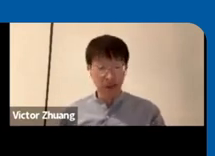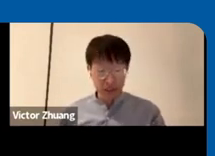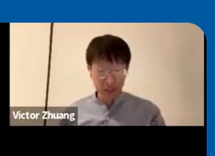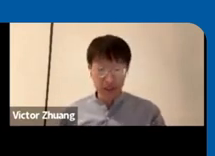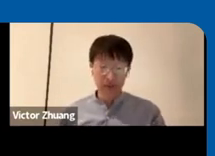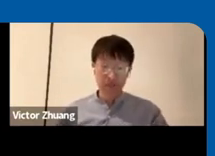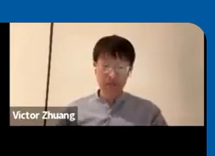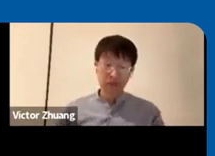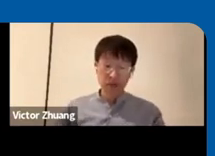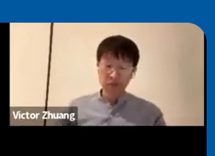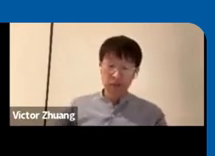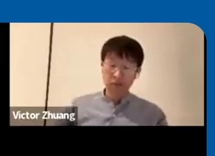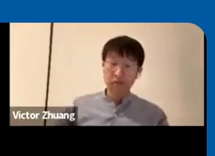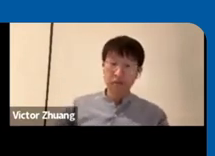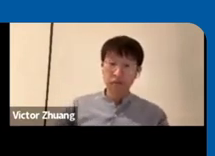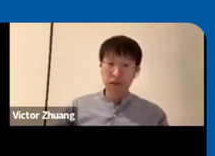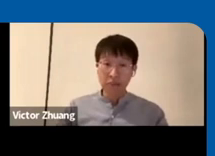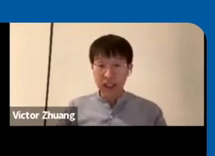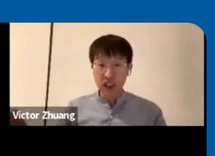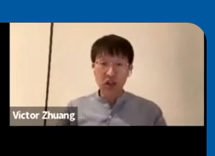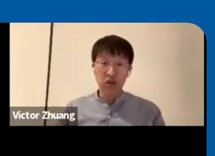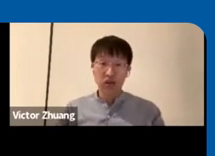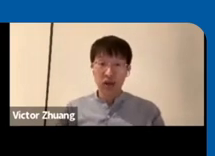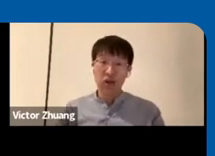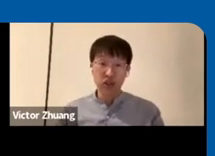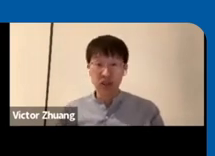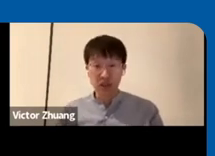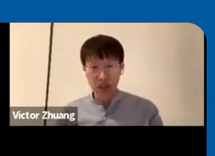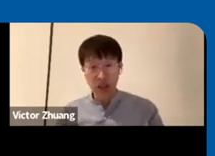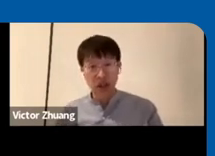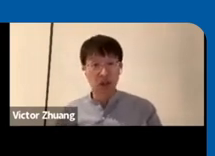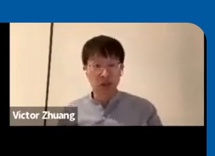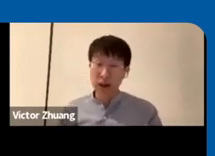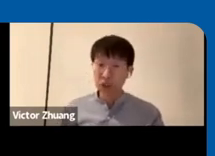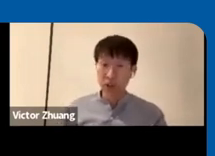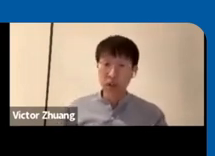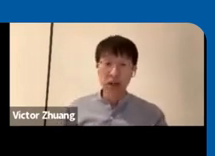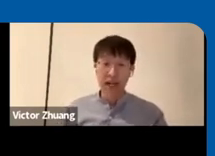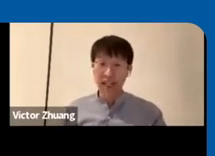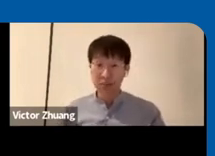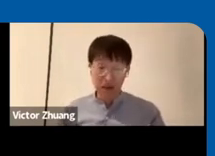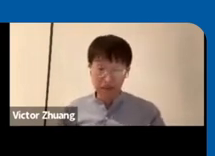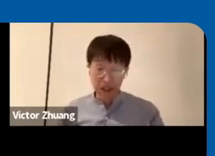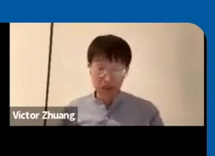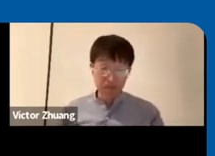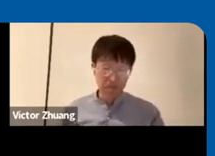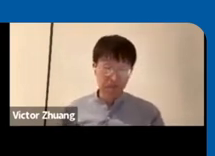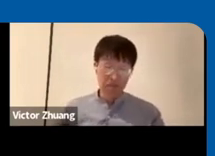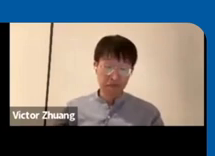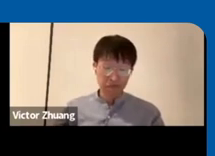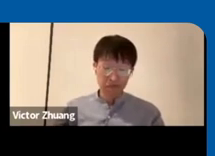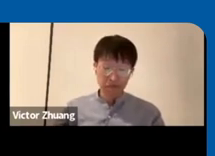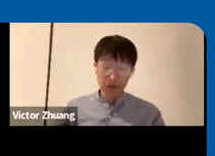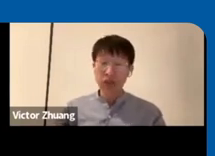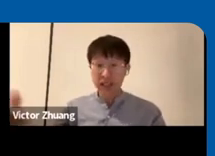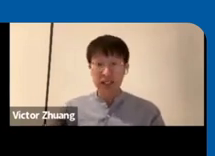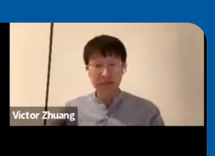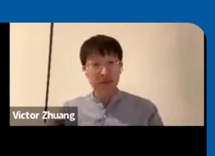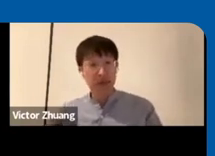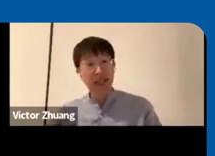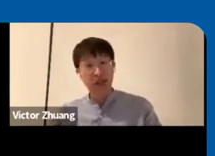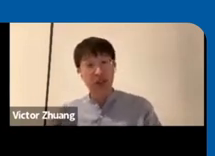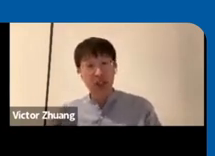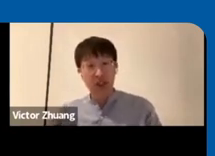obstacles Badger which is a close caption uh smart badge so you see you know technological